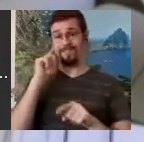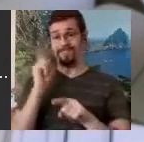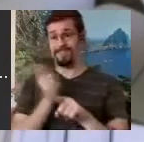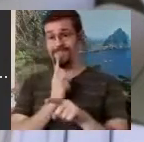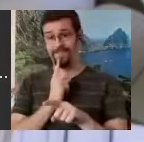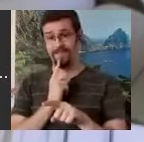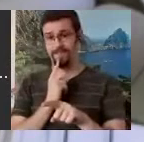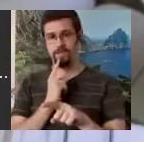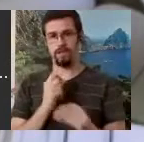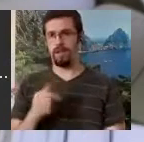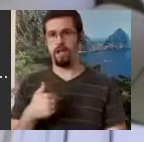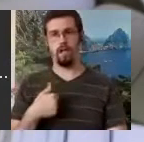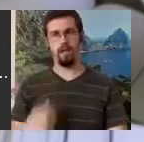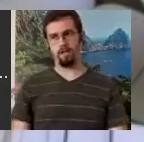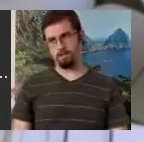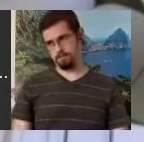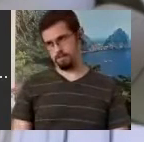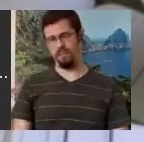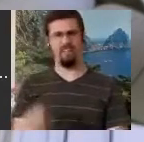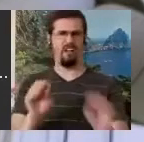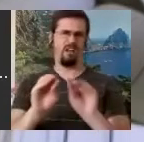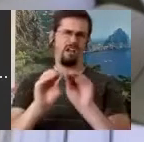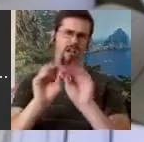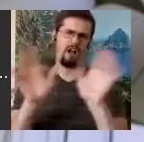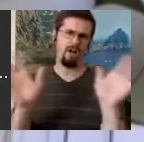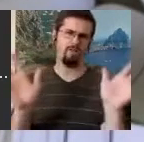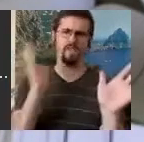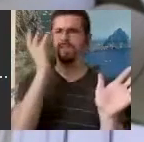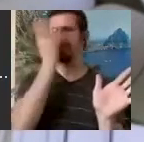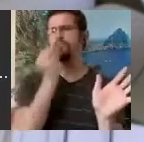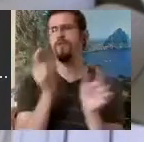have to tell me, it's obvious, it's a beautiful language, sign languages are.